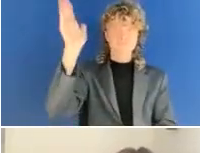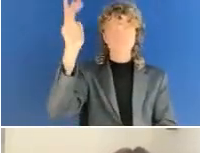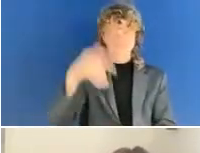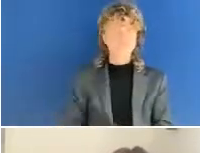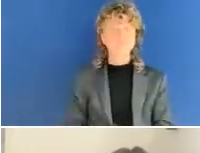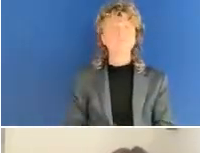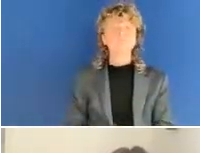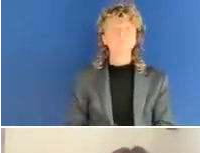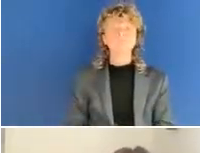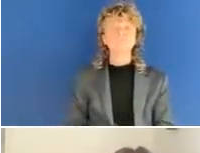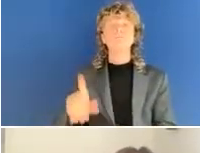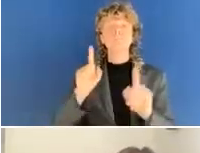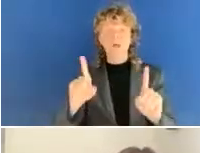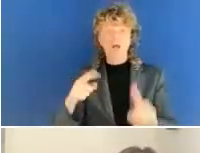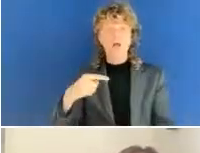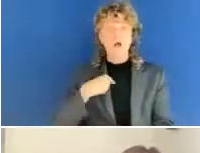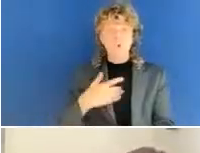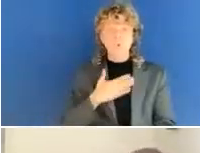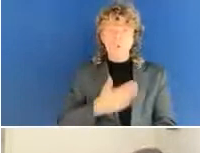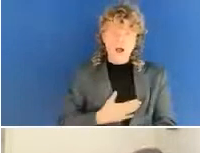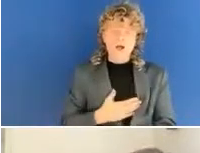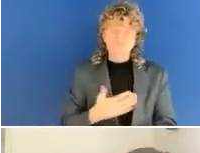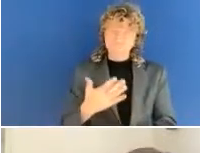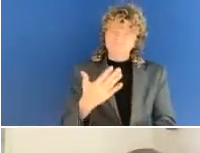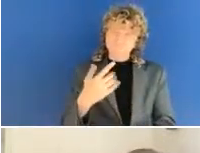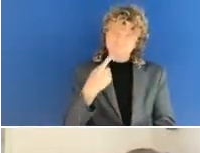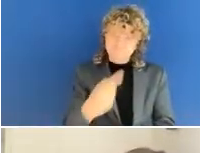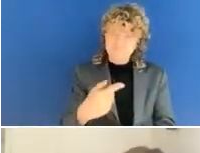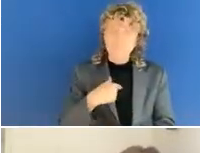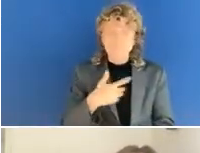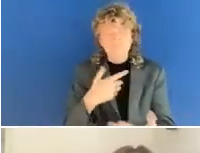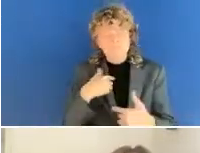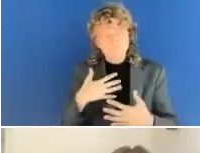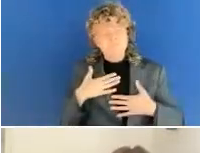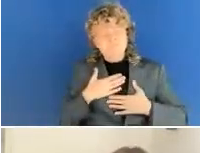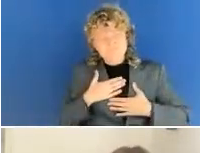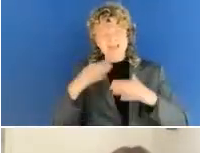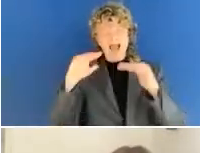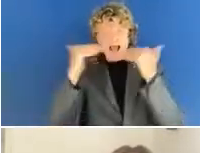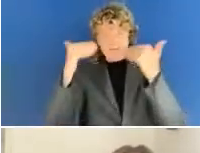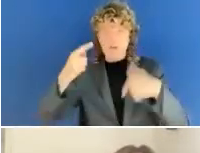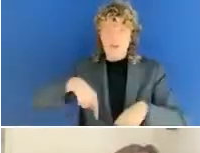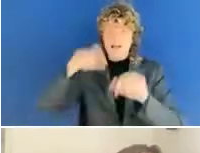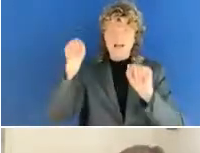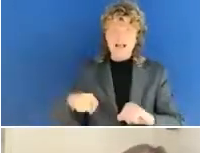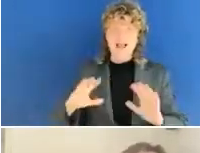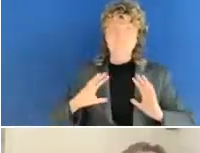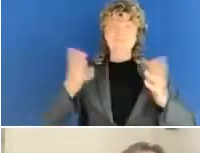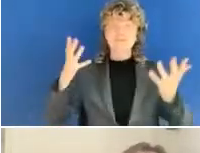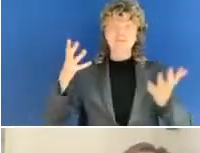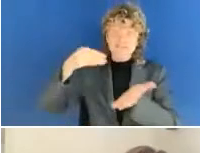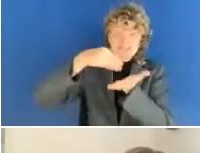these EU focused events free of charge for our members, for EDF members and for non-members,